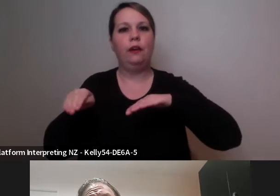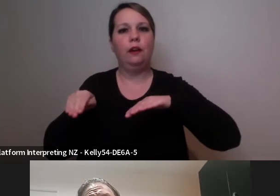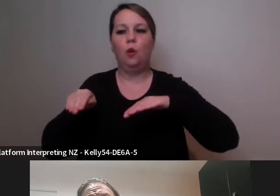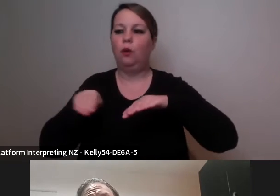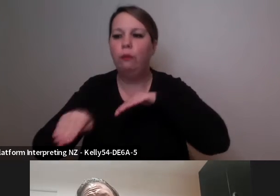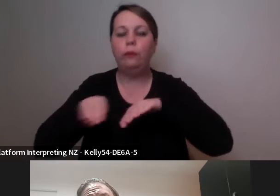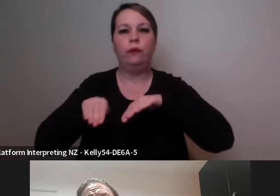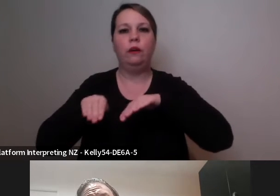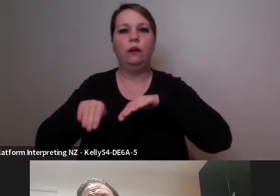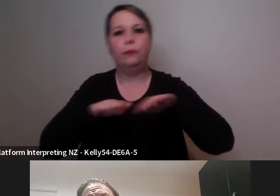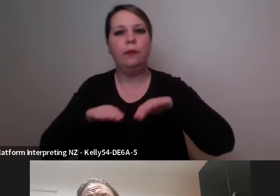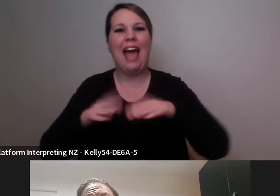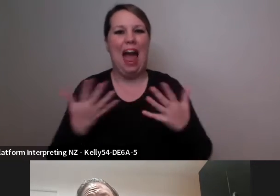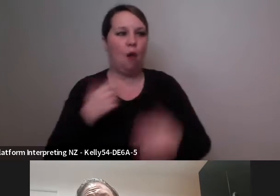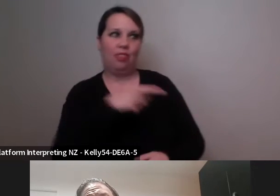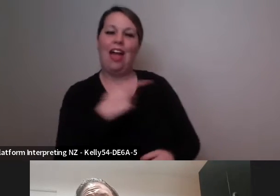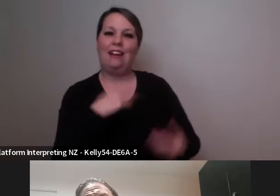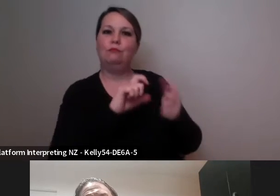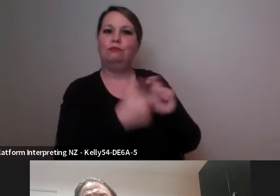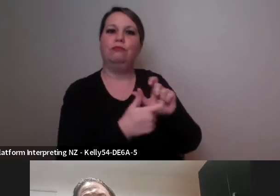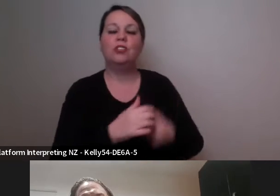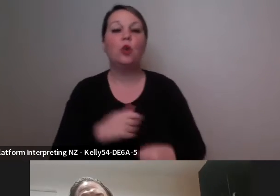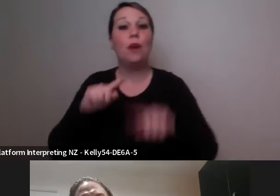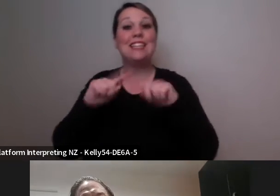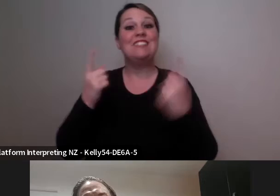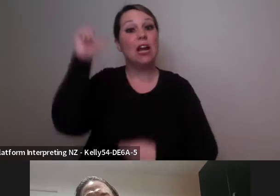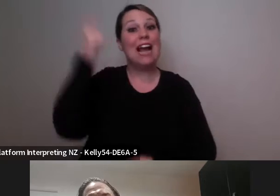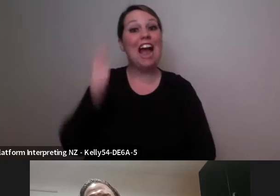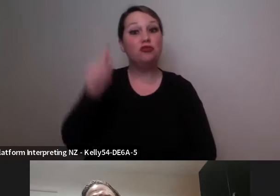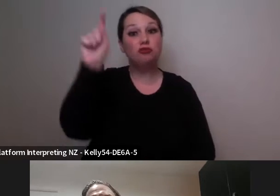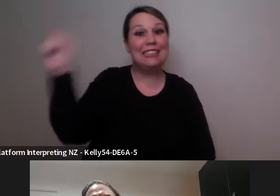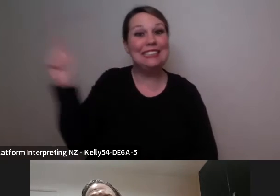countries I have to find a different word or a different sound to get that quality of movement